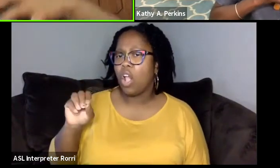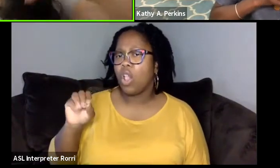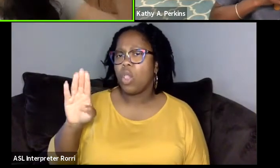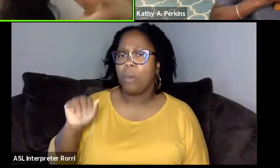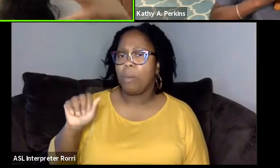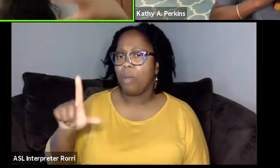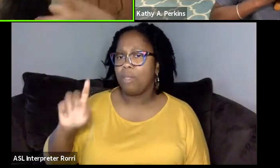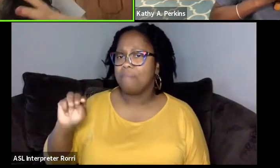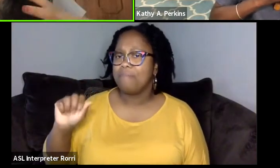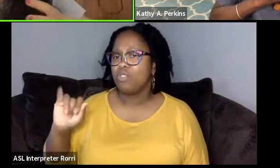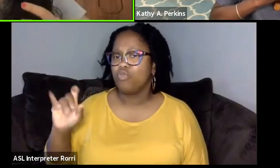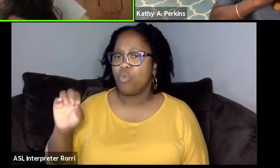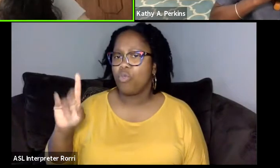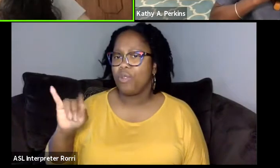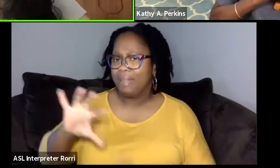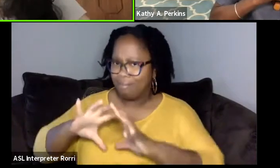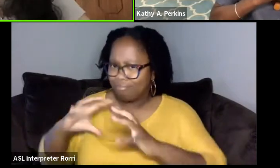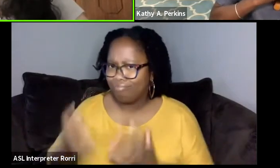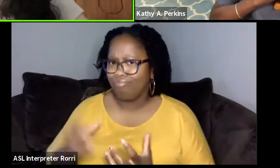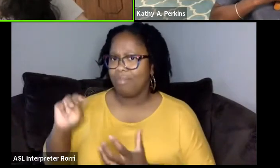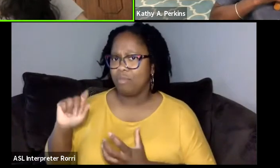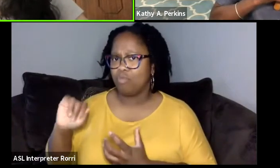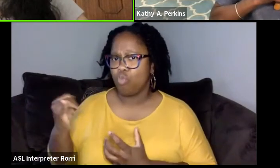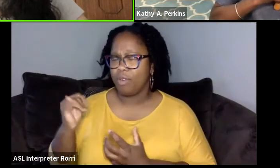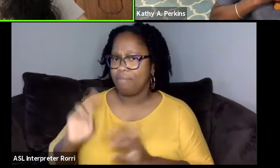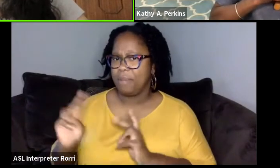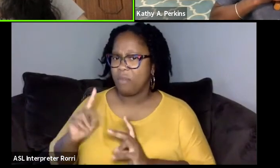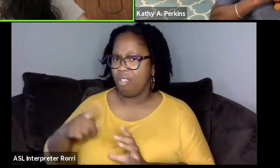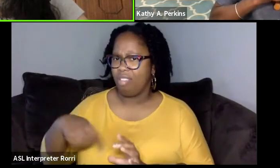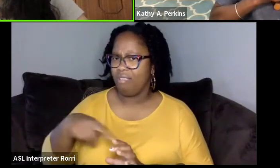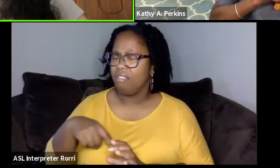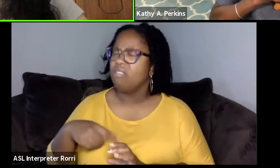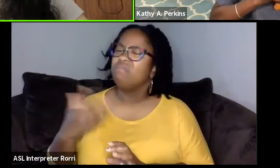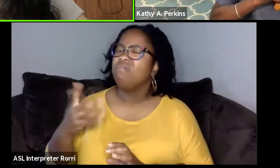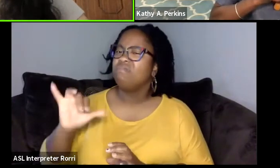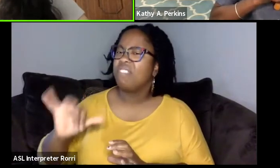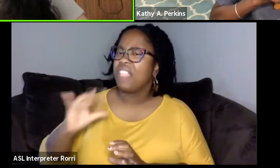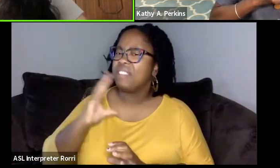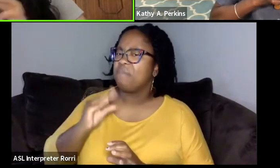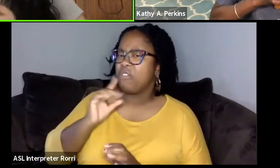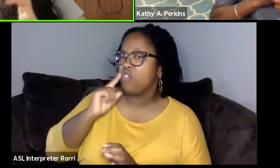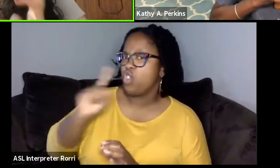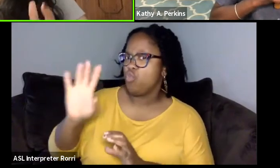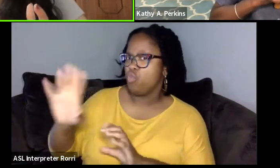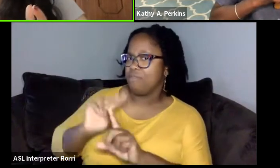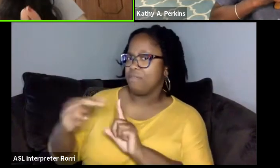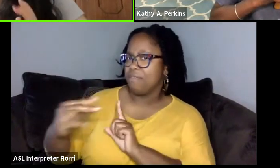part of the student population that you taught. What was that experience like for you as a teacher? How did you navigate the differences?